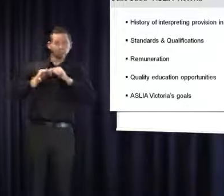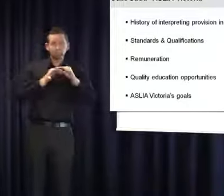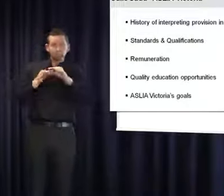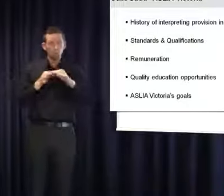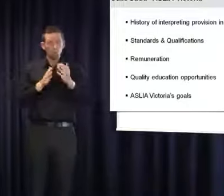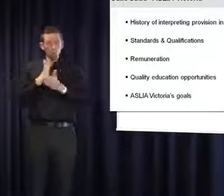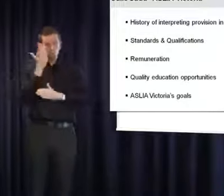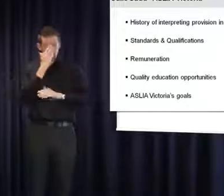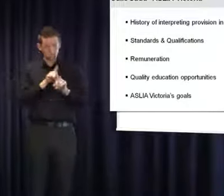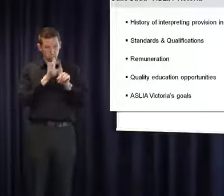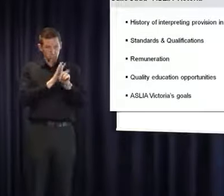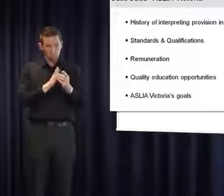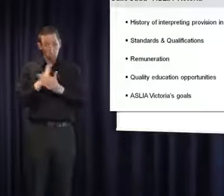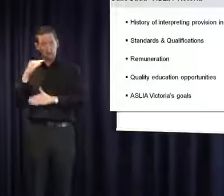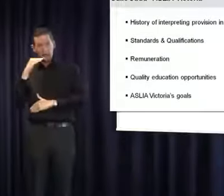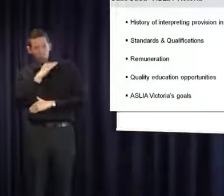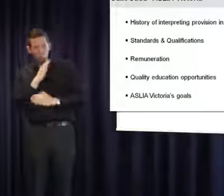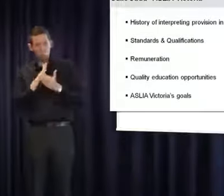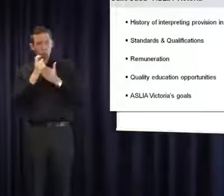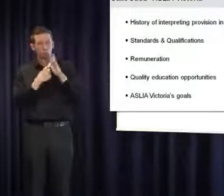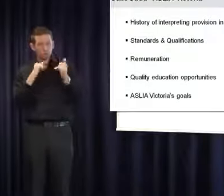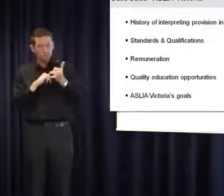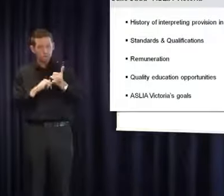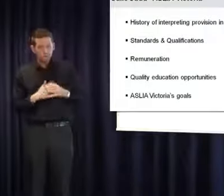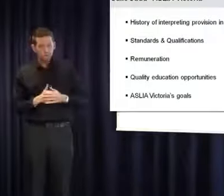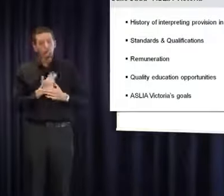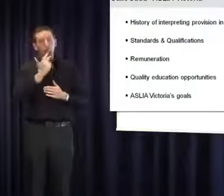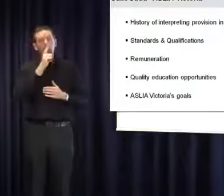breaks, through recess breaks and if their school is lucky enough to have deaf people